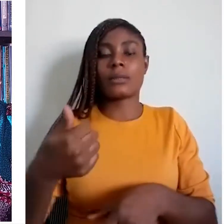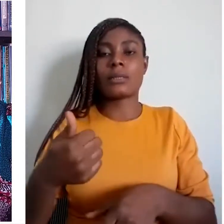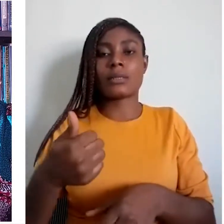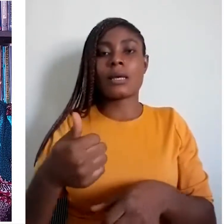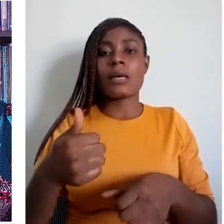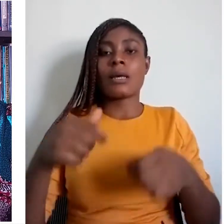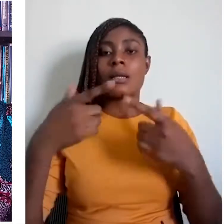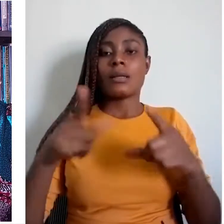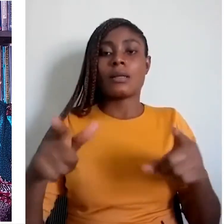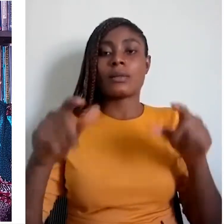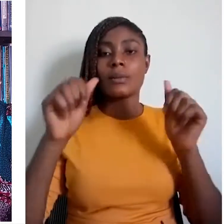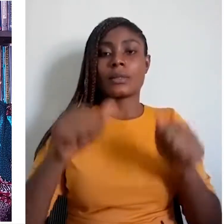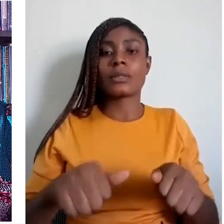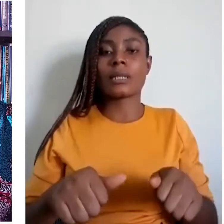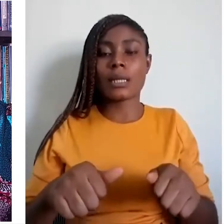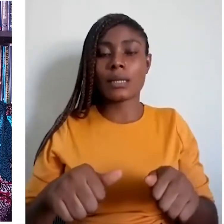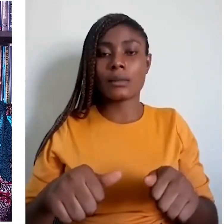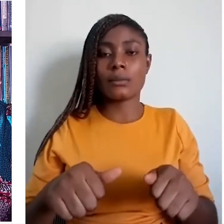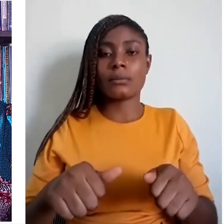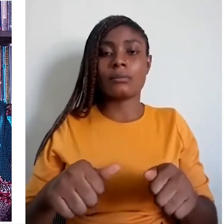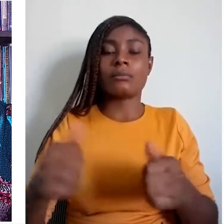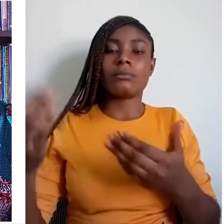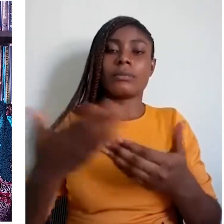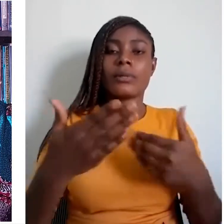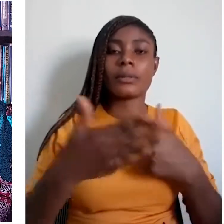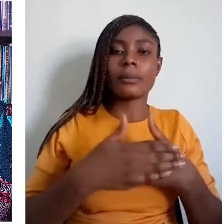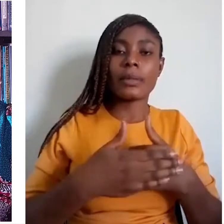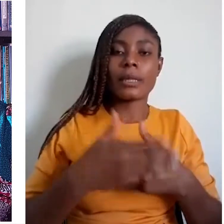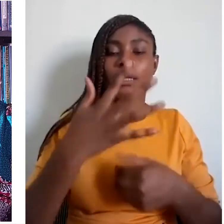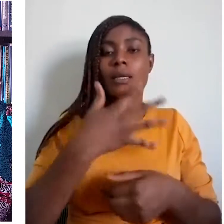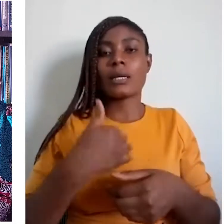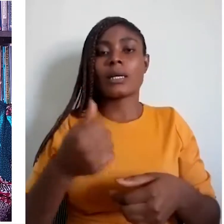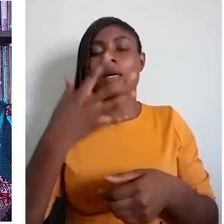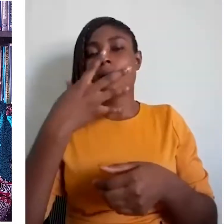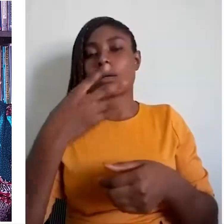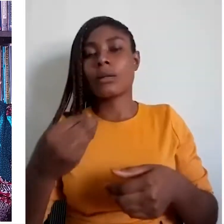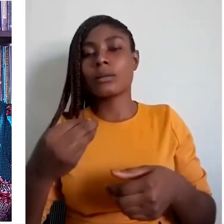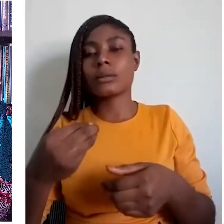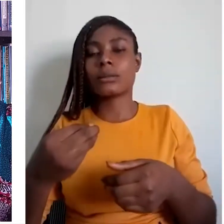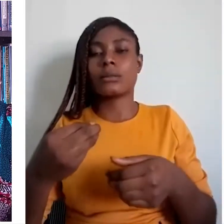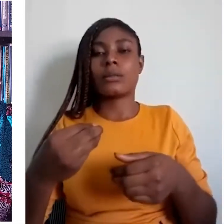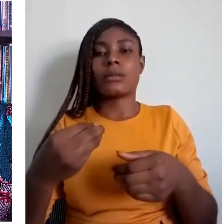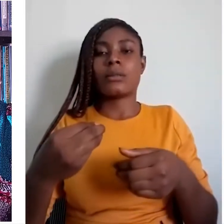Language can divide and cause conflict as much as it can unite.